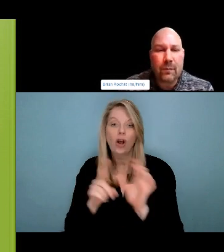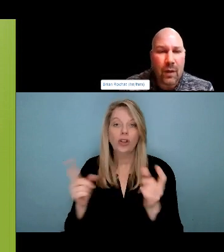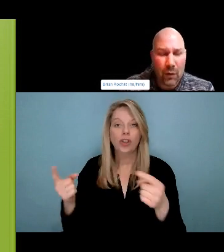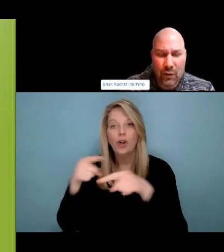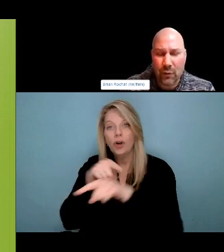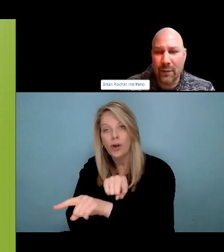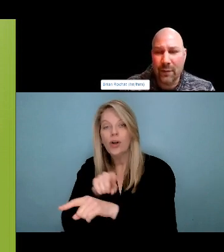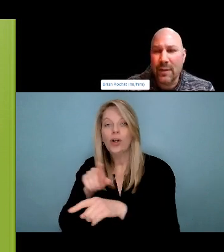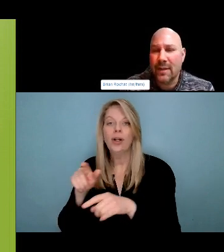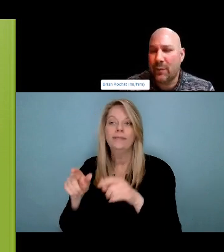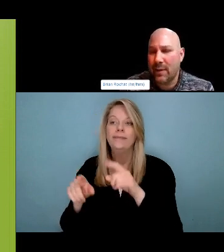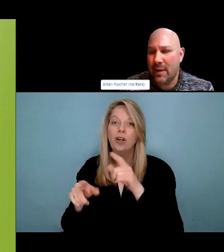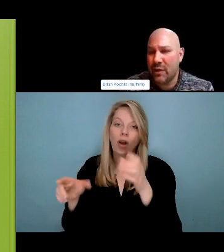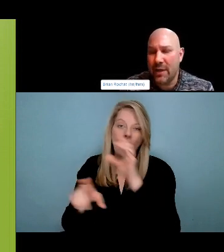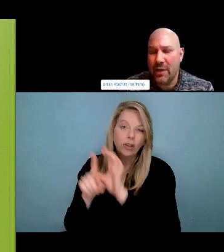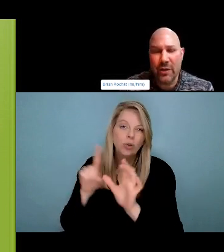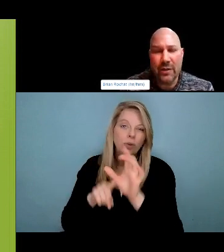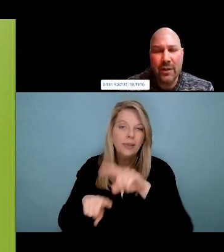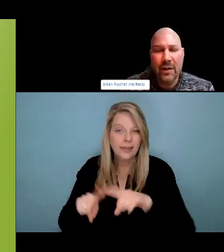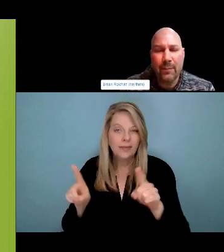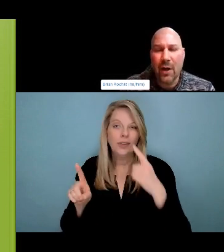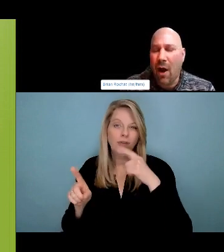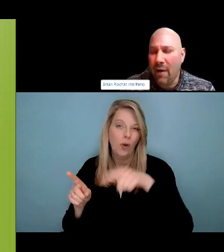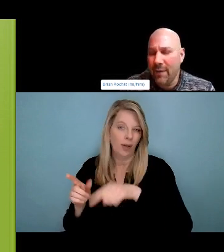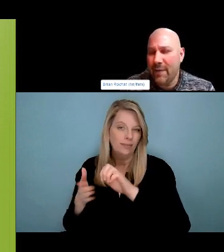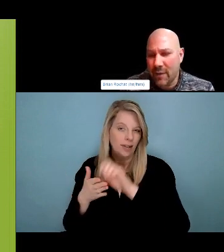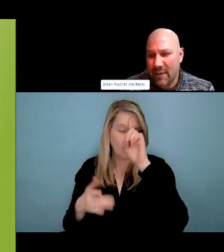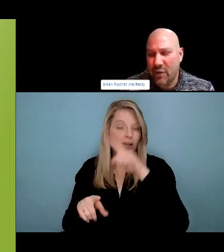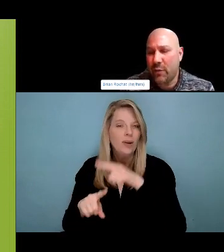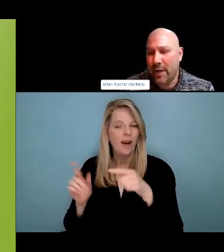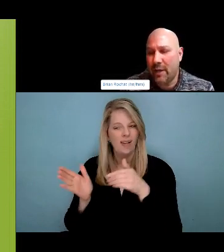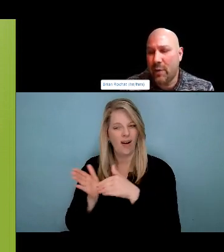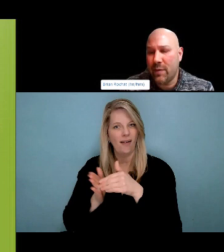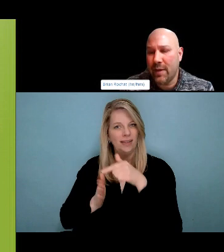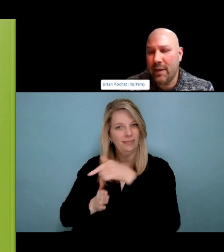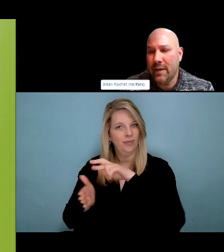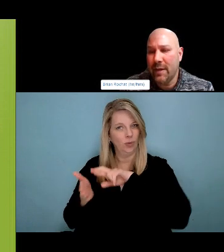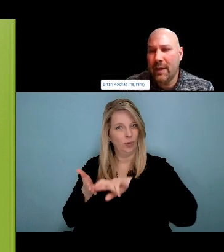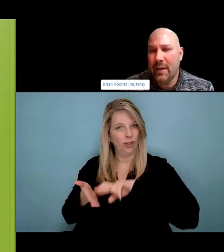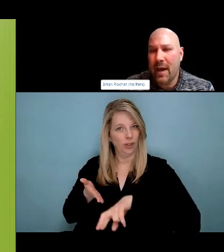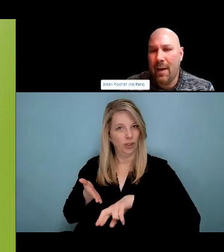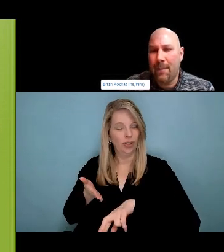rates in the world. We have some of the the worst poverty rates.